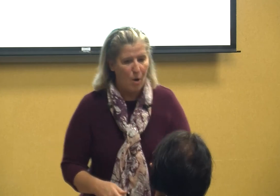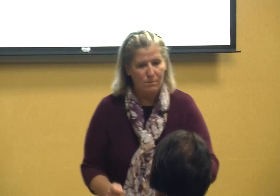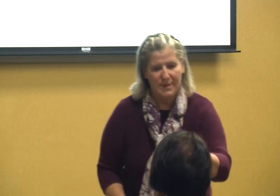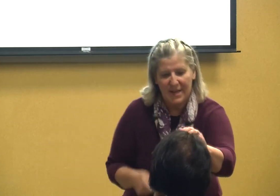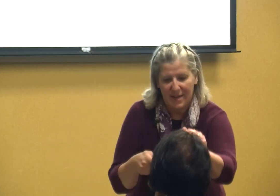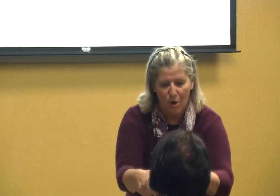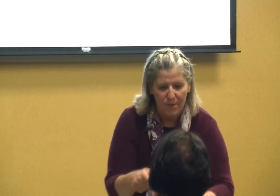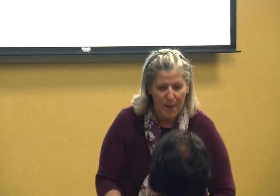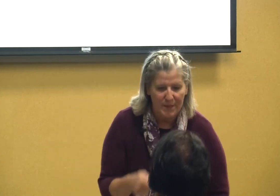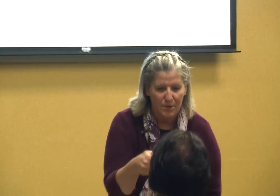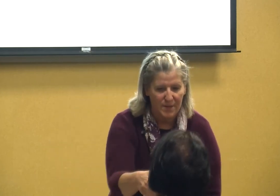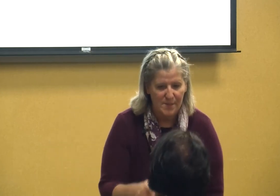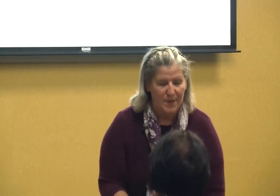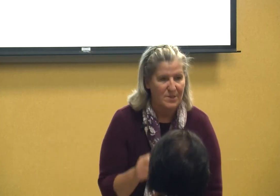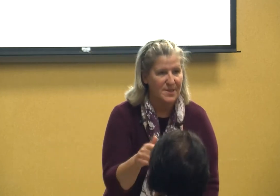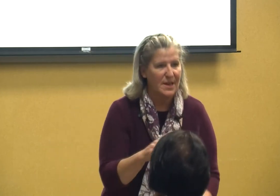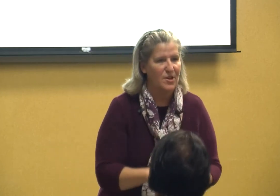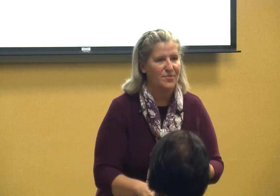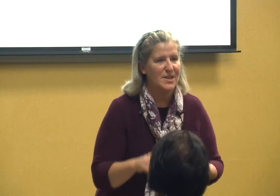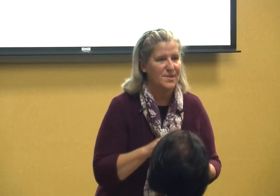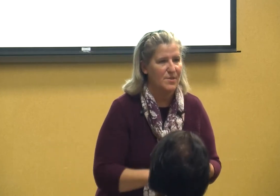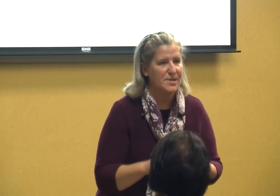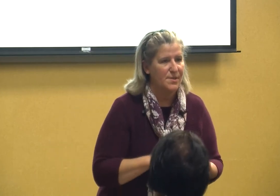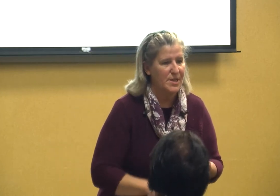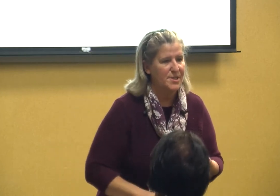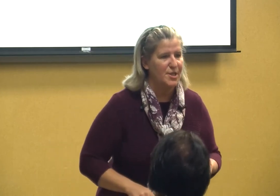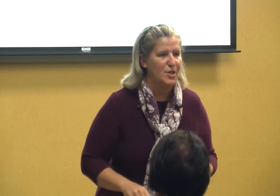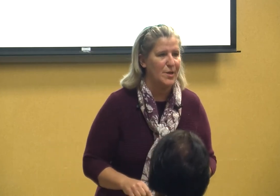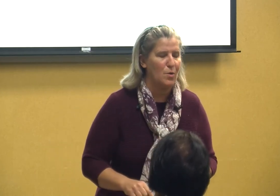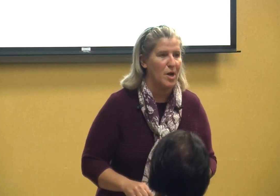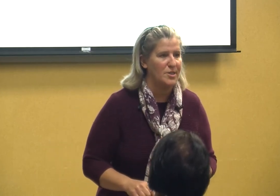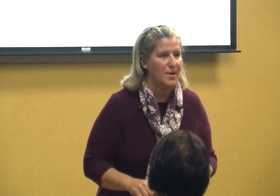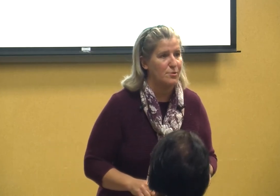I got to hurry up and do this because then I've got this and this and this to do it oh gosh after